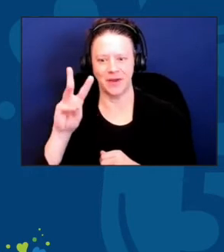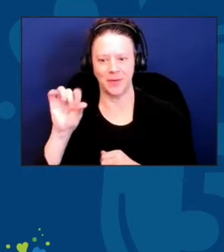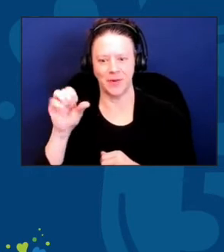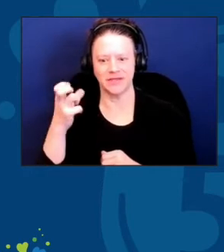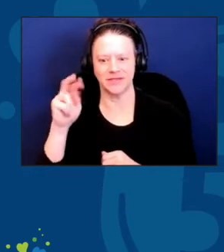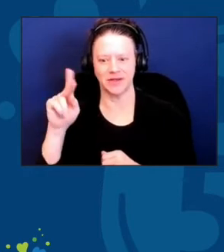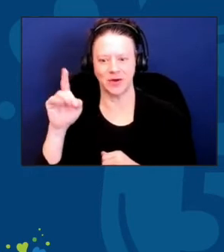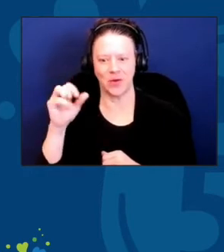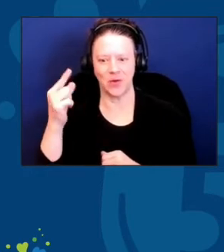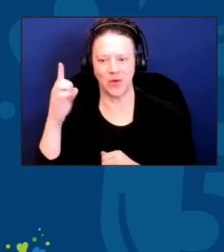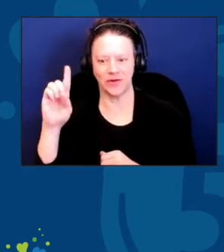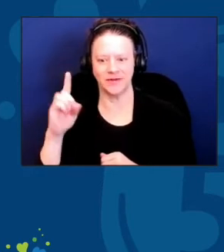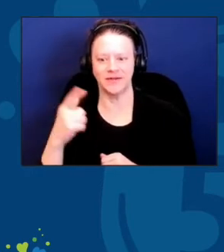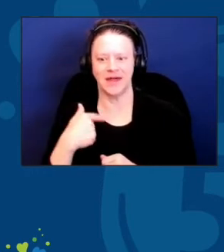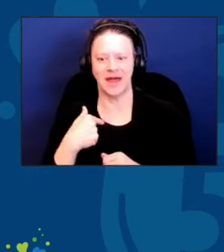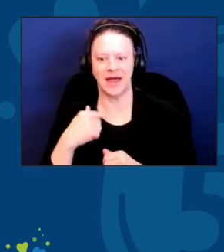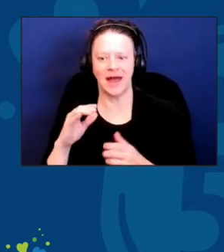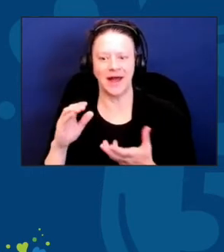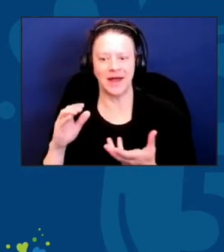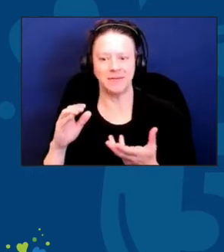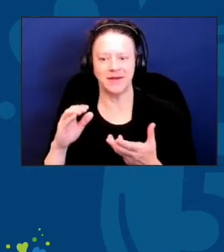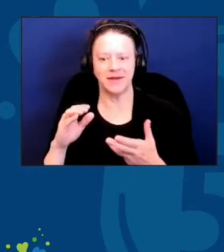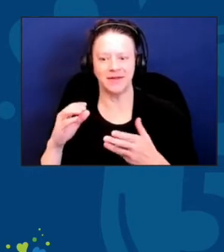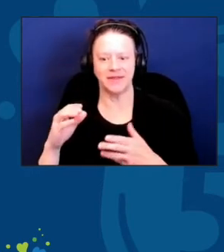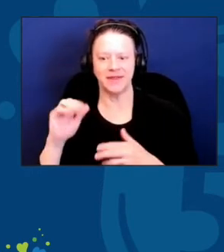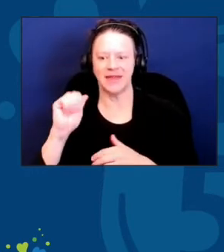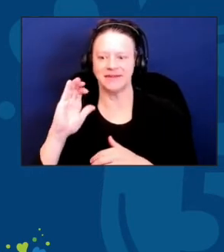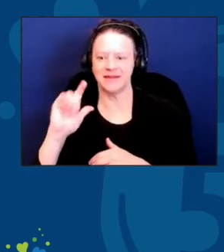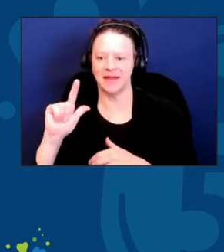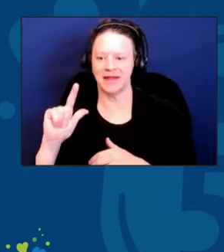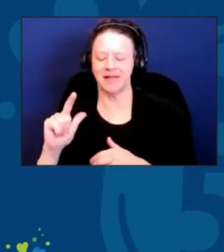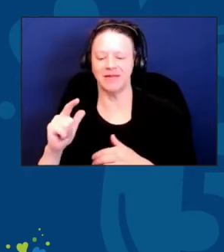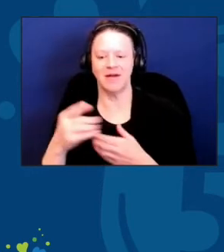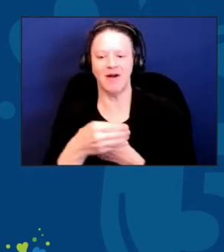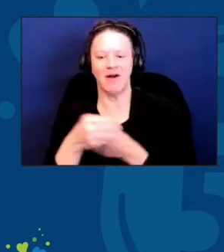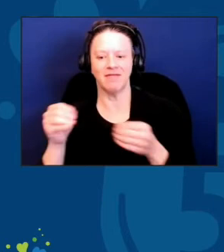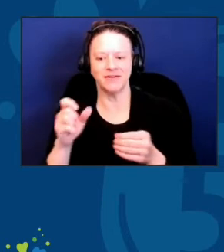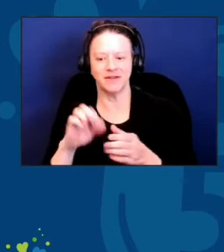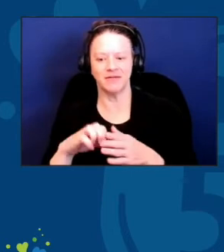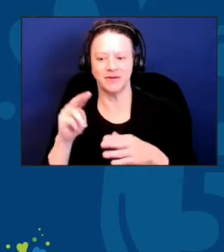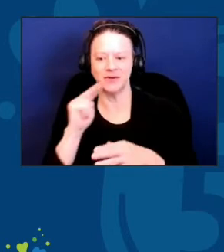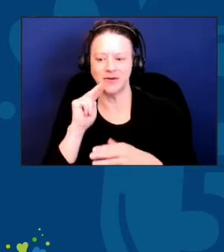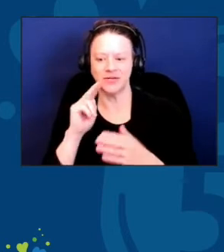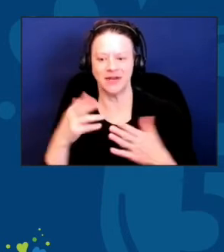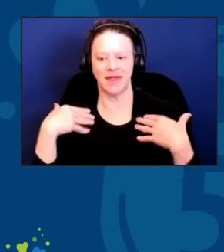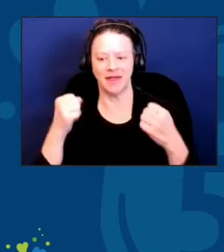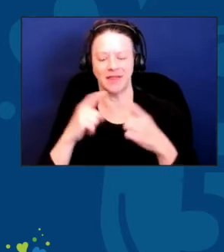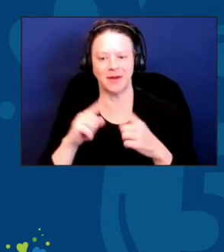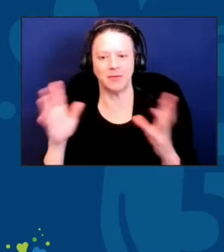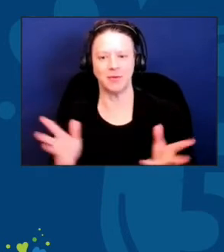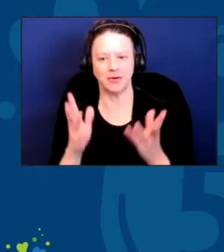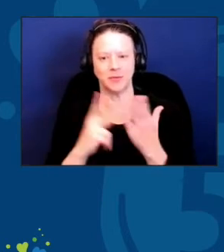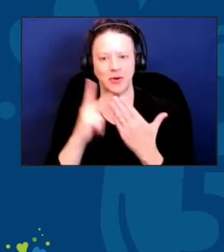I am so excited to introduce our next guest on the program, Jeff Klein.